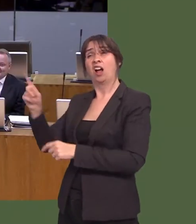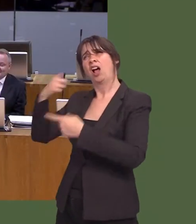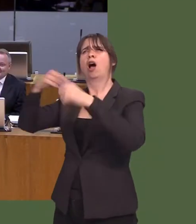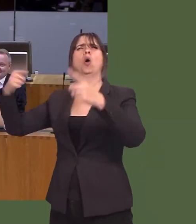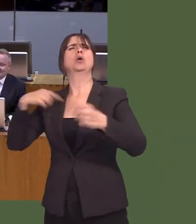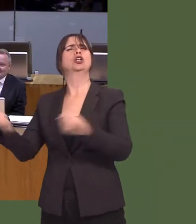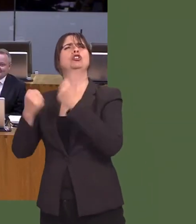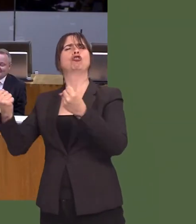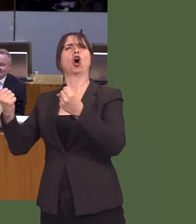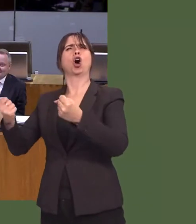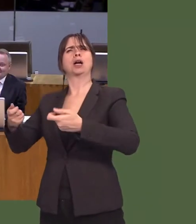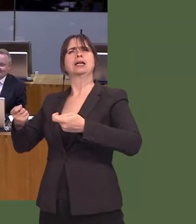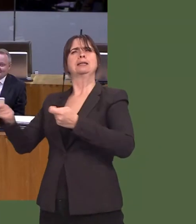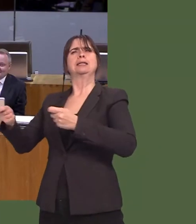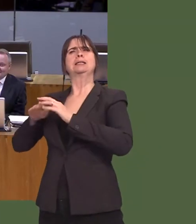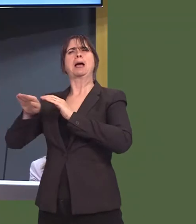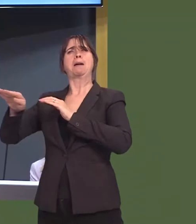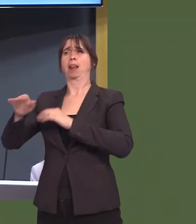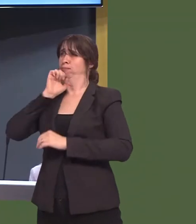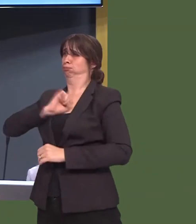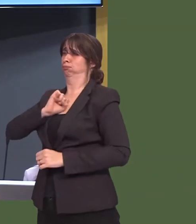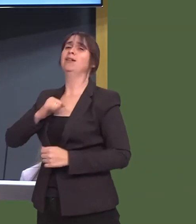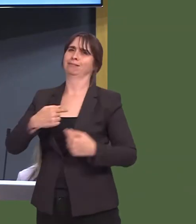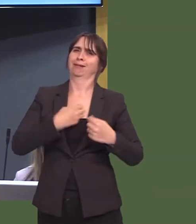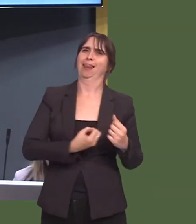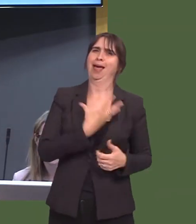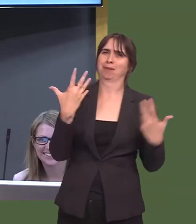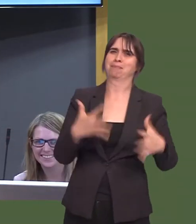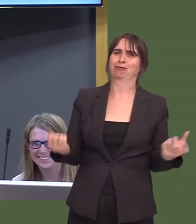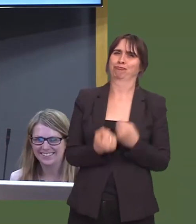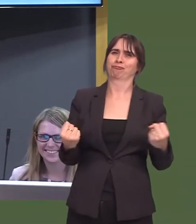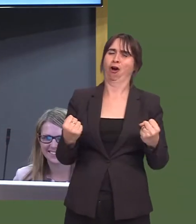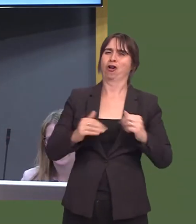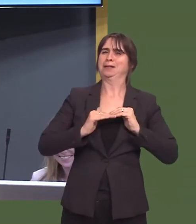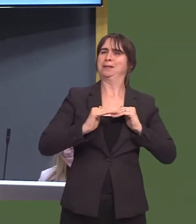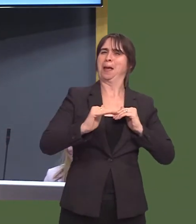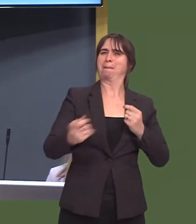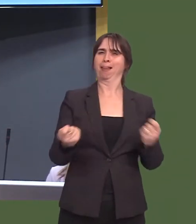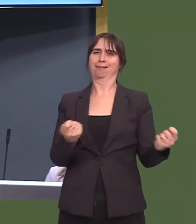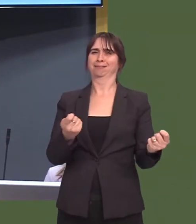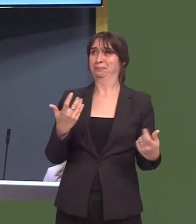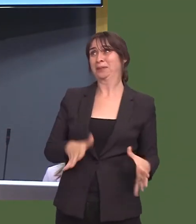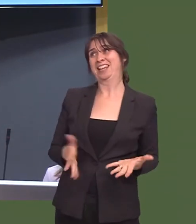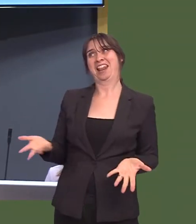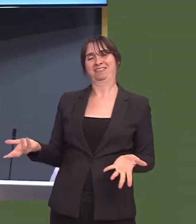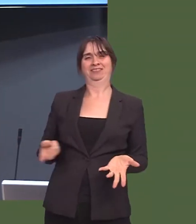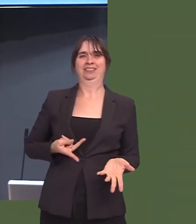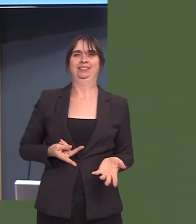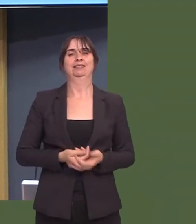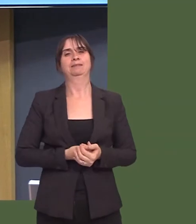Another feature of the campaign was an increase in turnout, and yet one in three people did not vote.